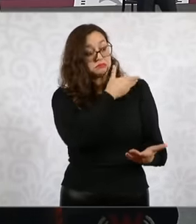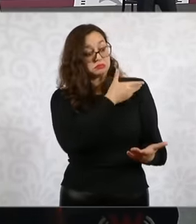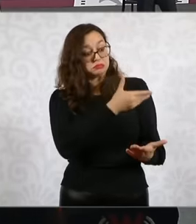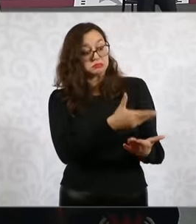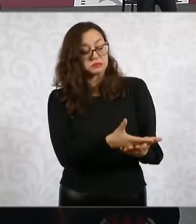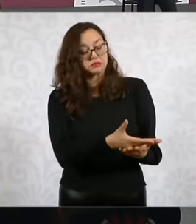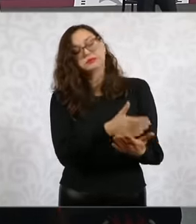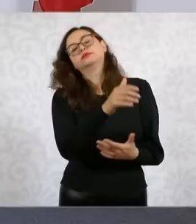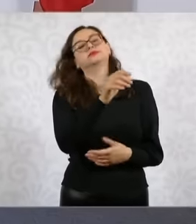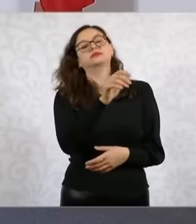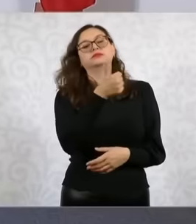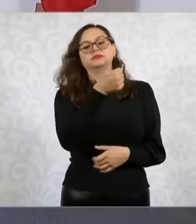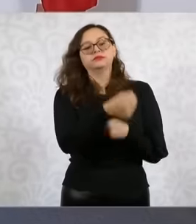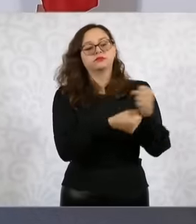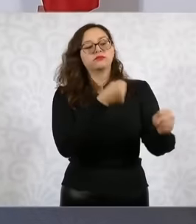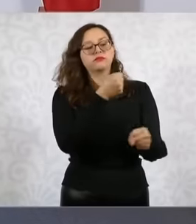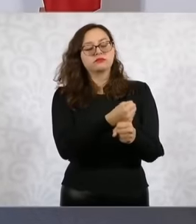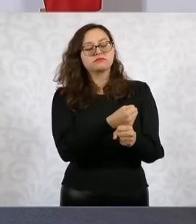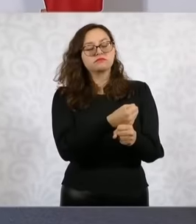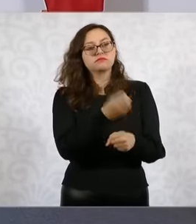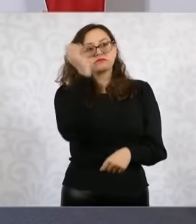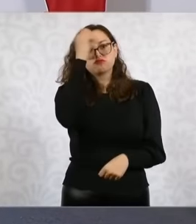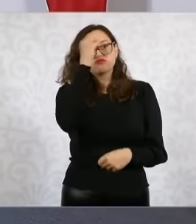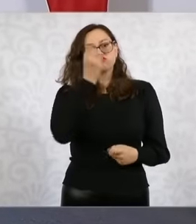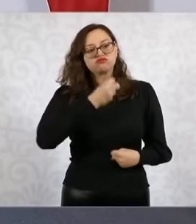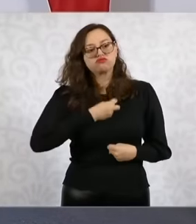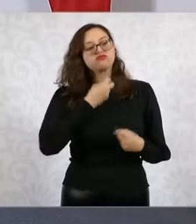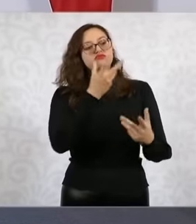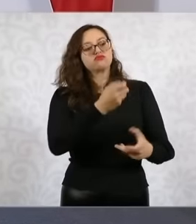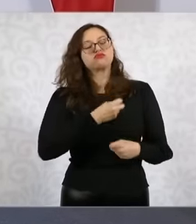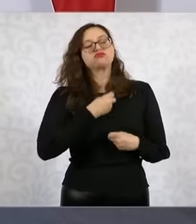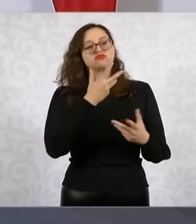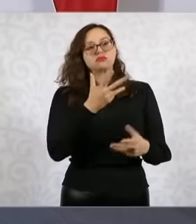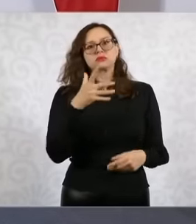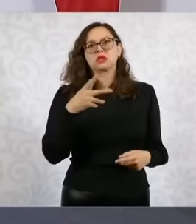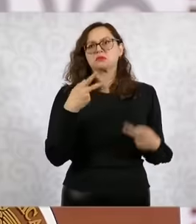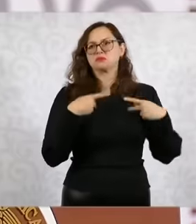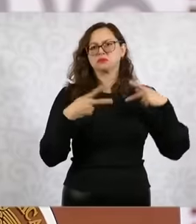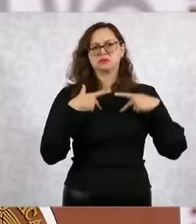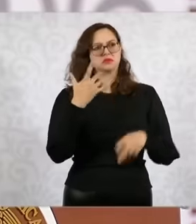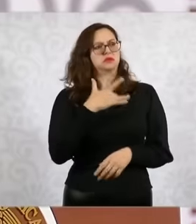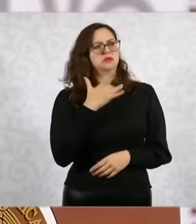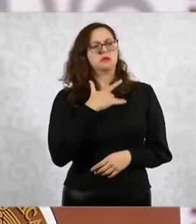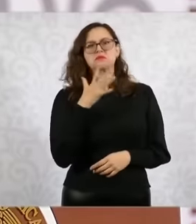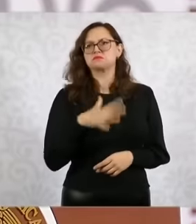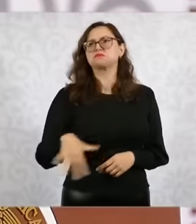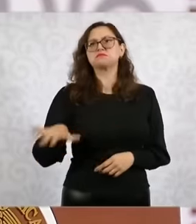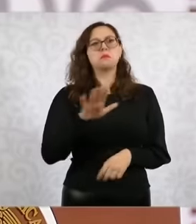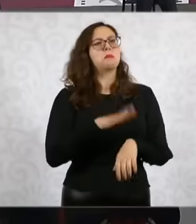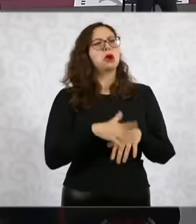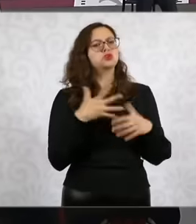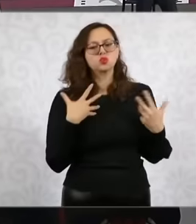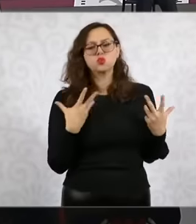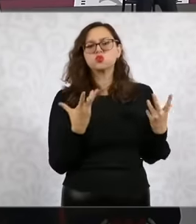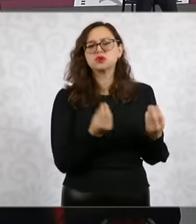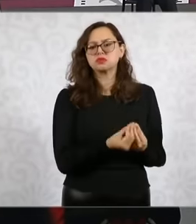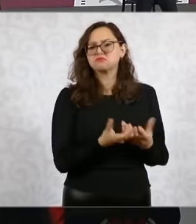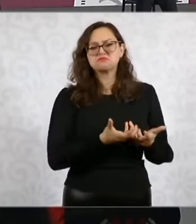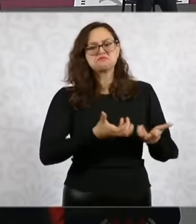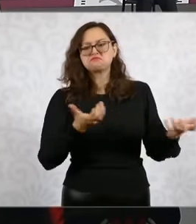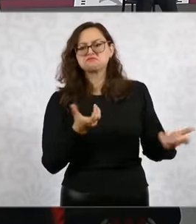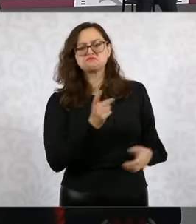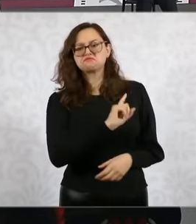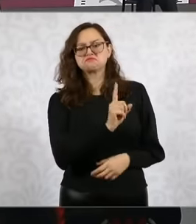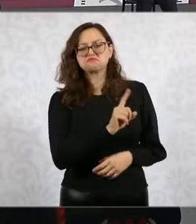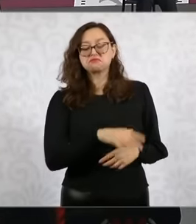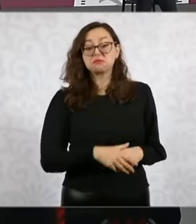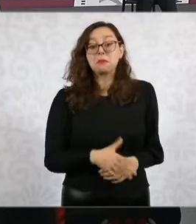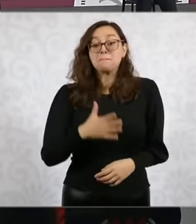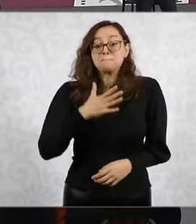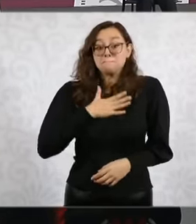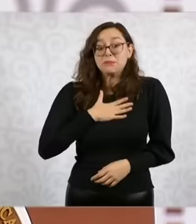his comments help unite Mexicans 69 and in the case of yours truly 73